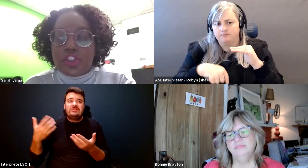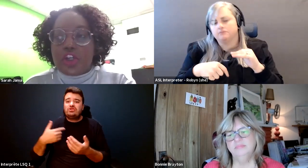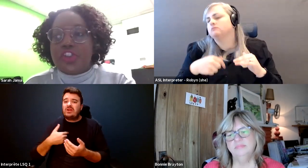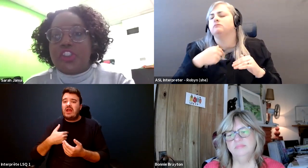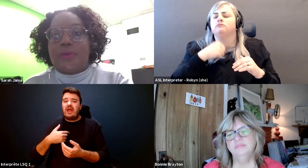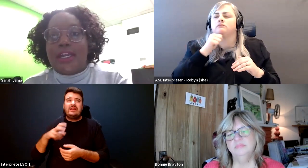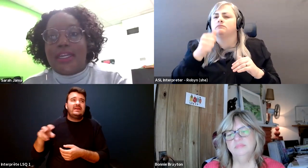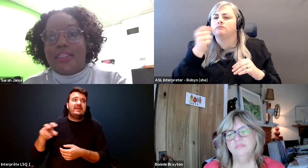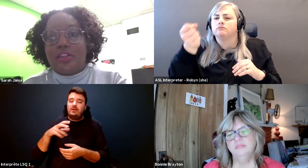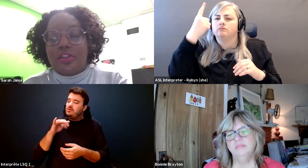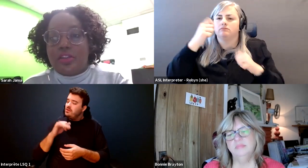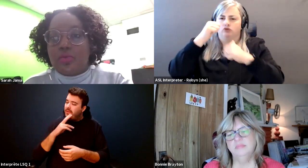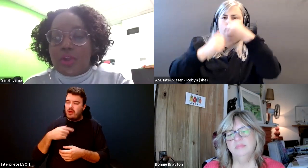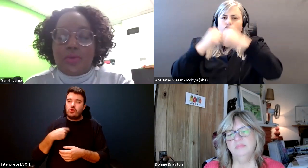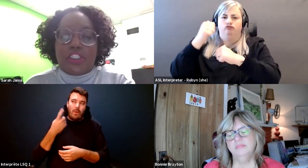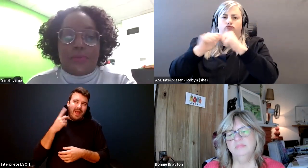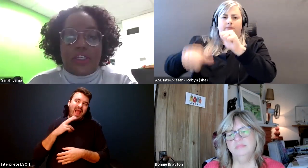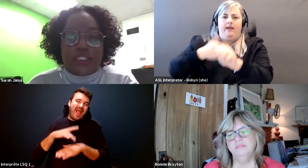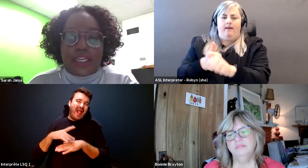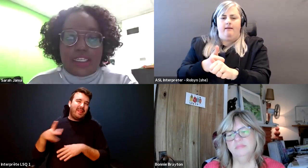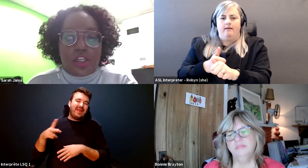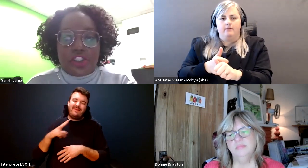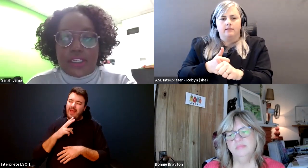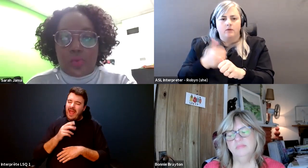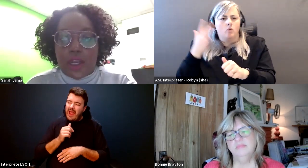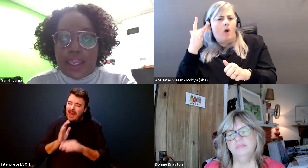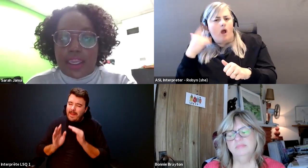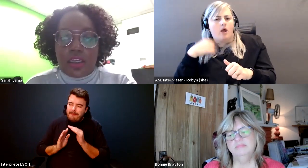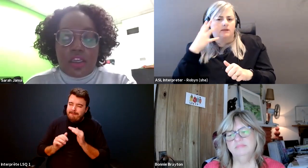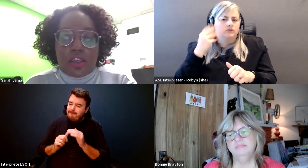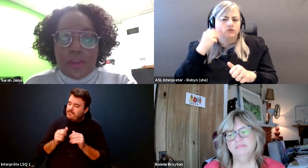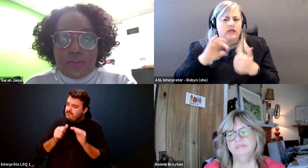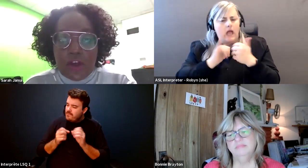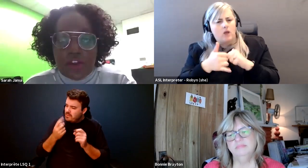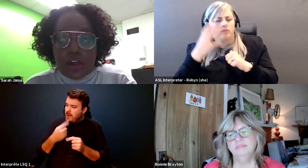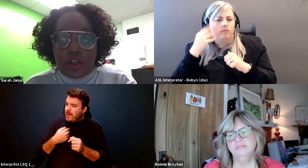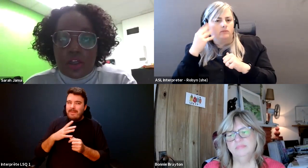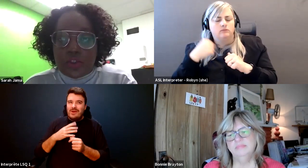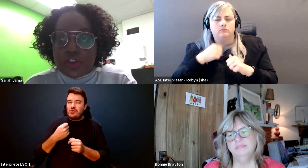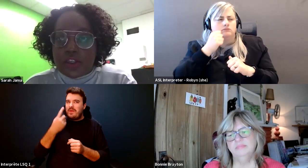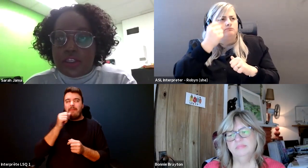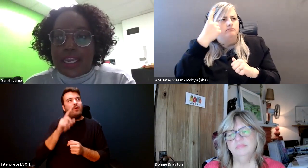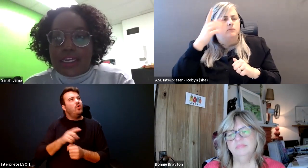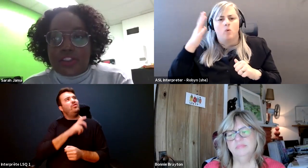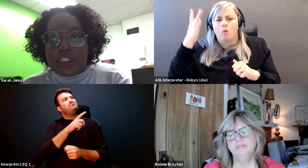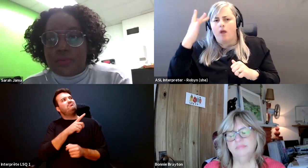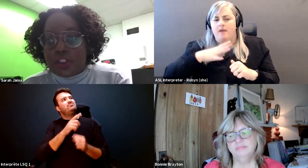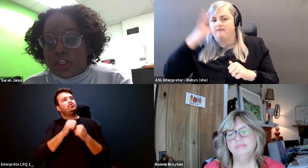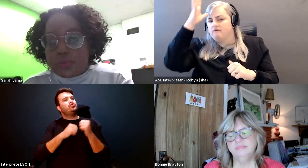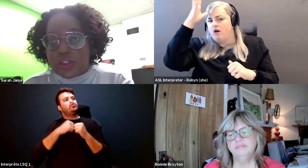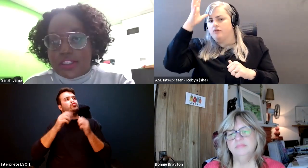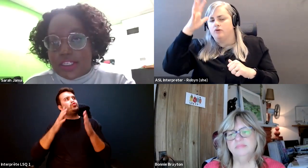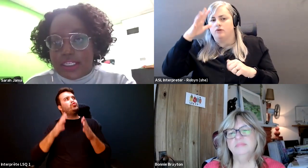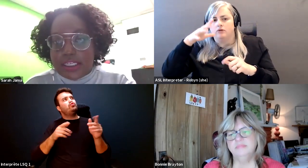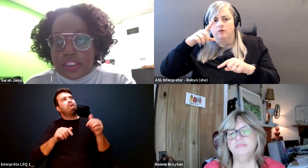Sarah Jama: The structures behind what I was experiencing I didn't understand why my father was struggling to access mental health supports that he needed.